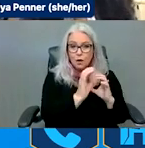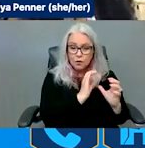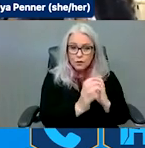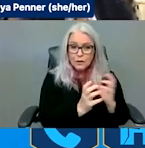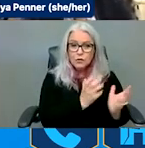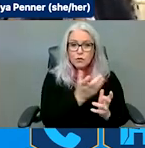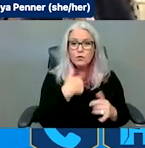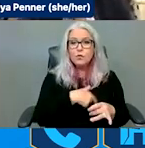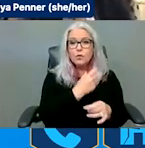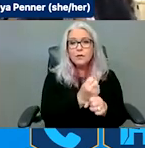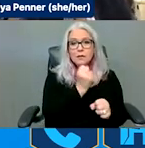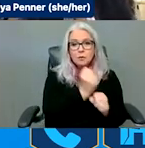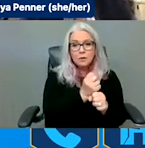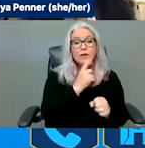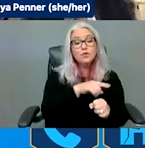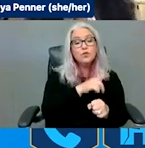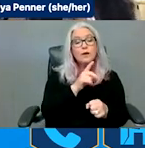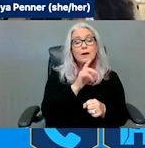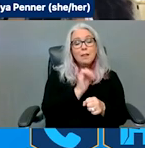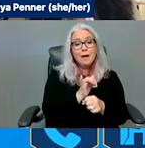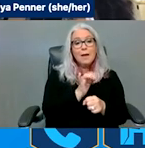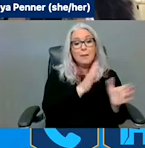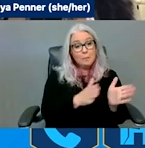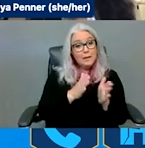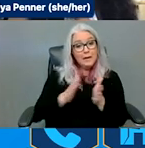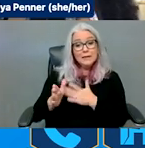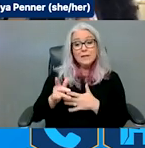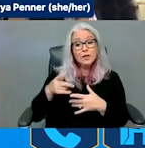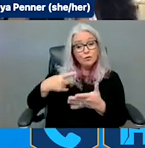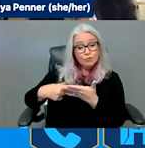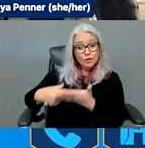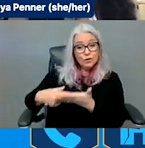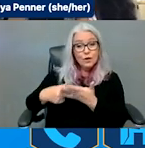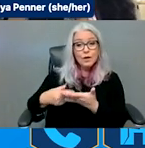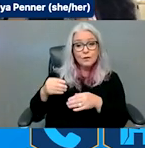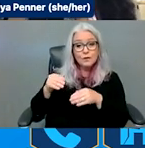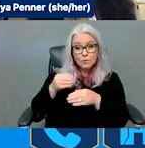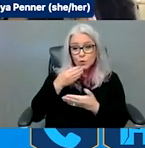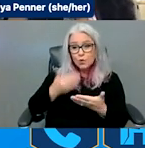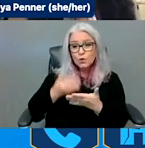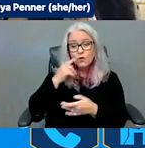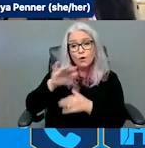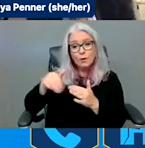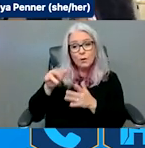discussed are effective. Next slide, please. And then the third reason